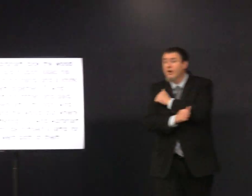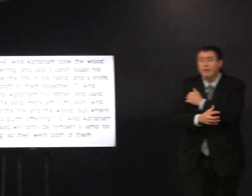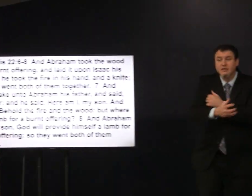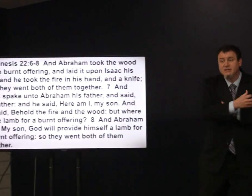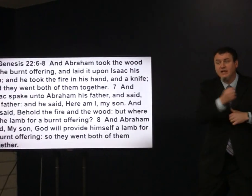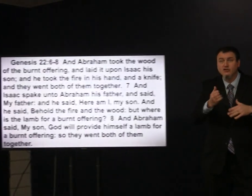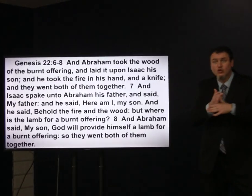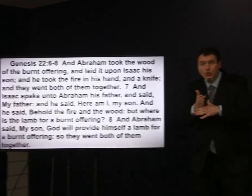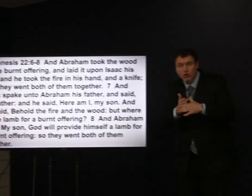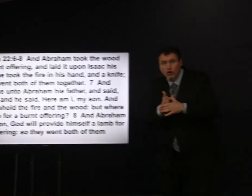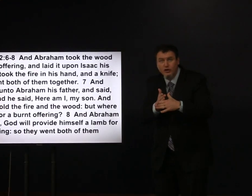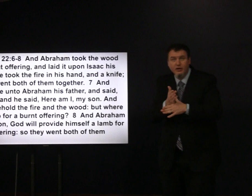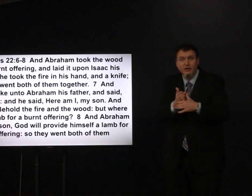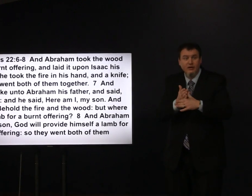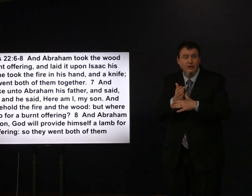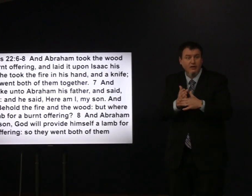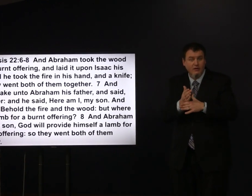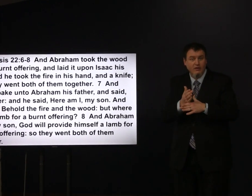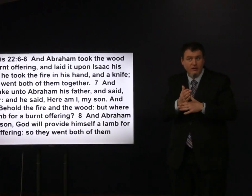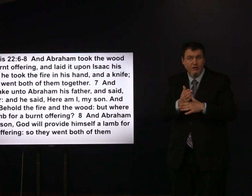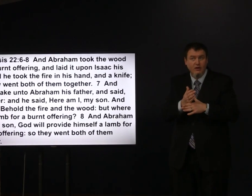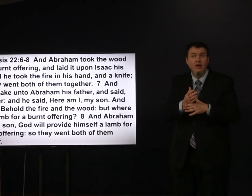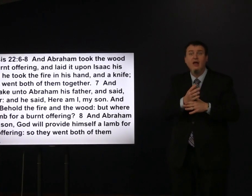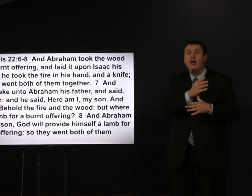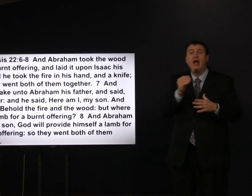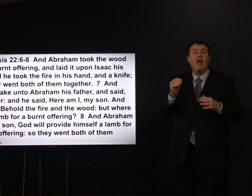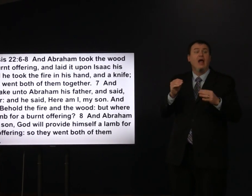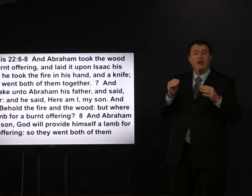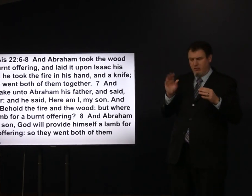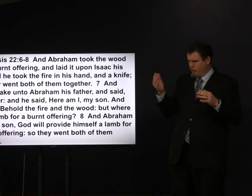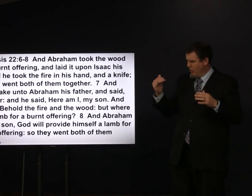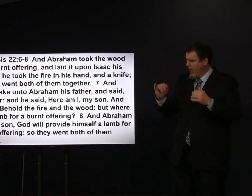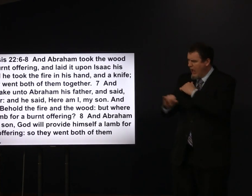to set up the altar Abraham took the wood of the